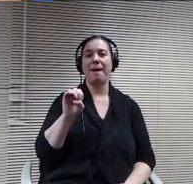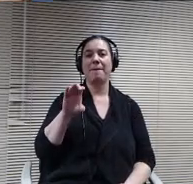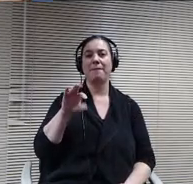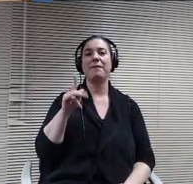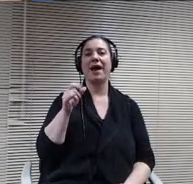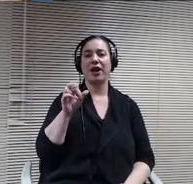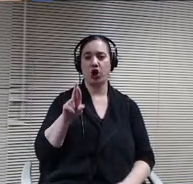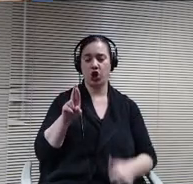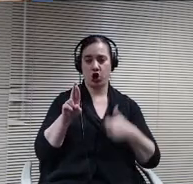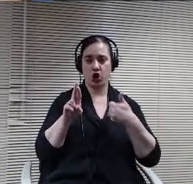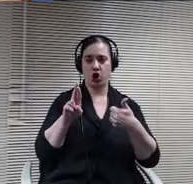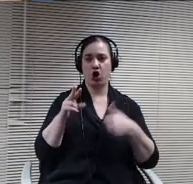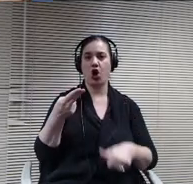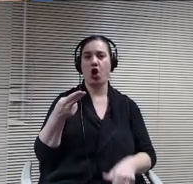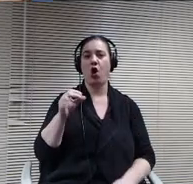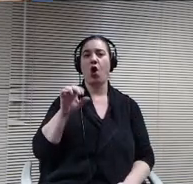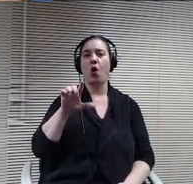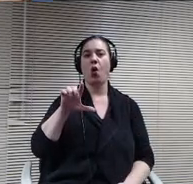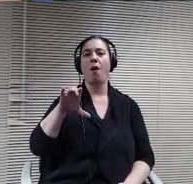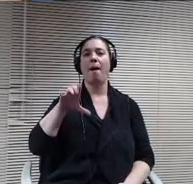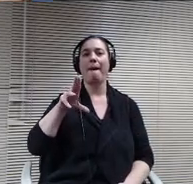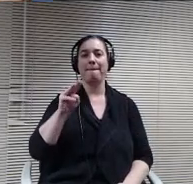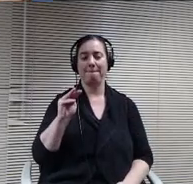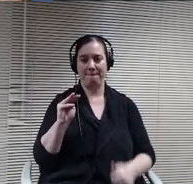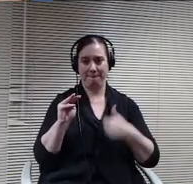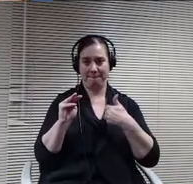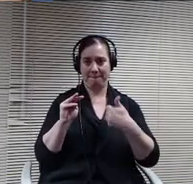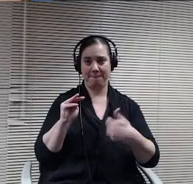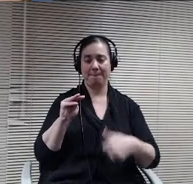I board member lasage. I.